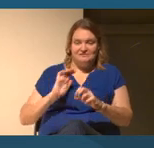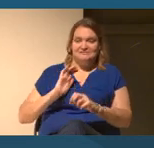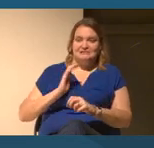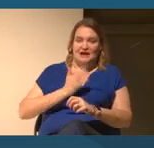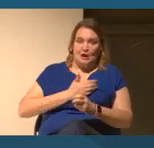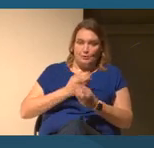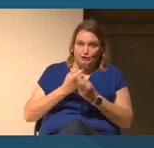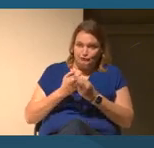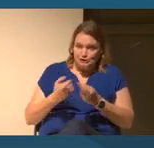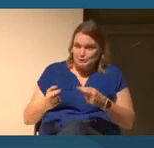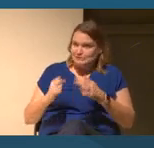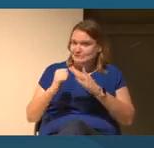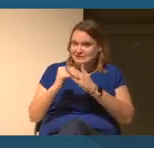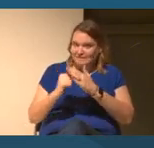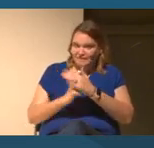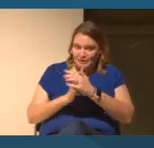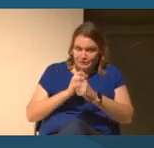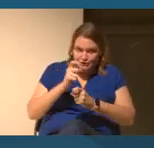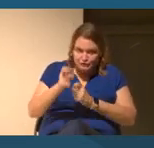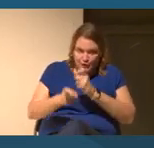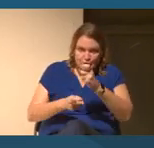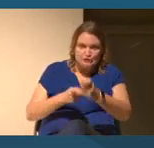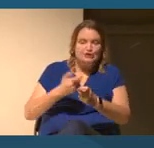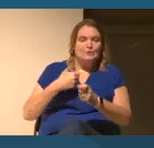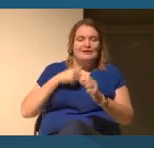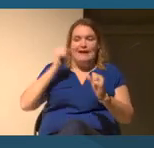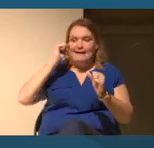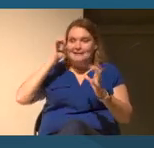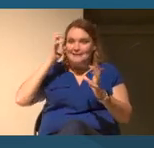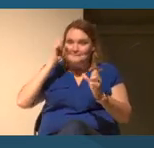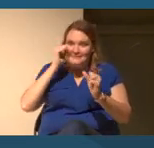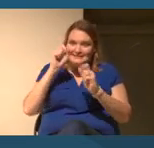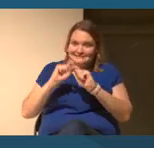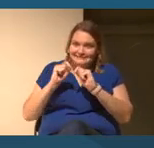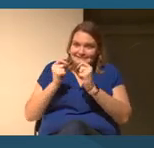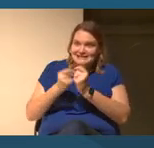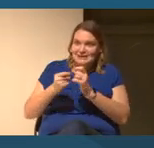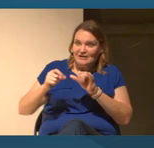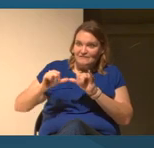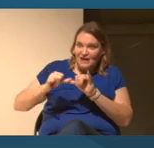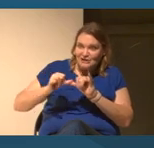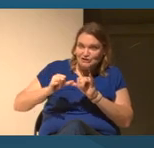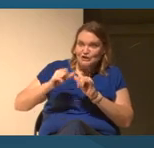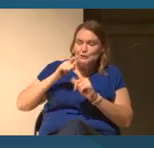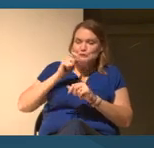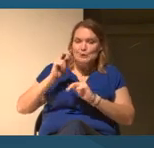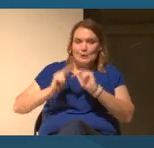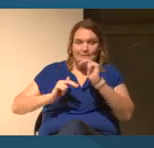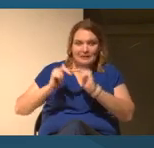We had an amazing team of Google engineers who actually built a 3D experience that's